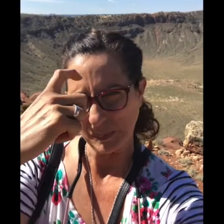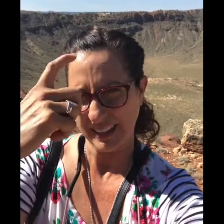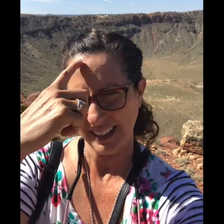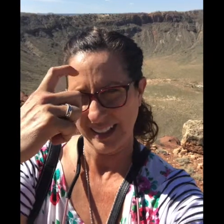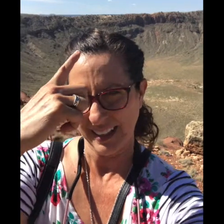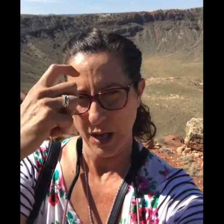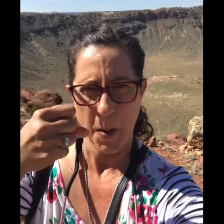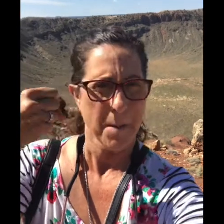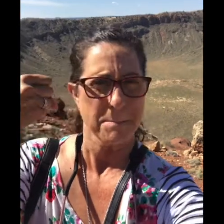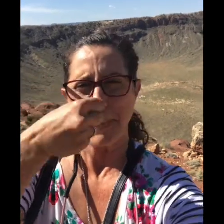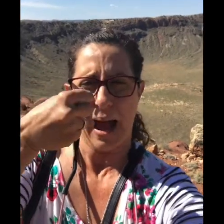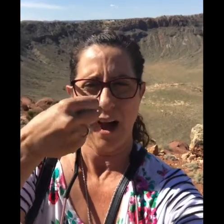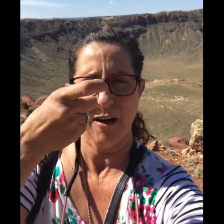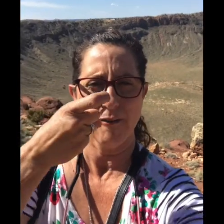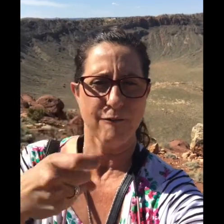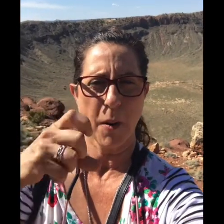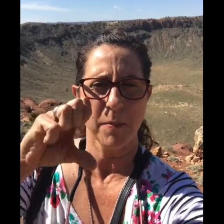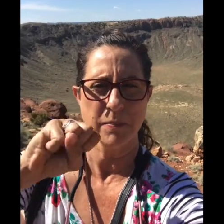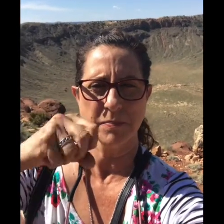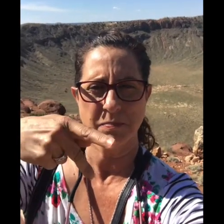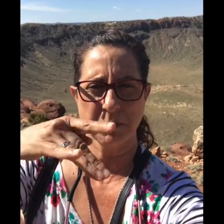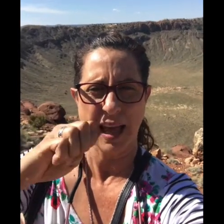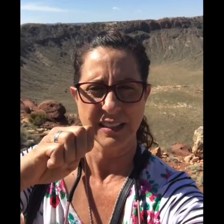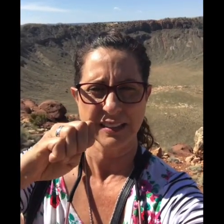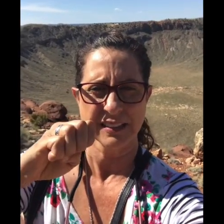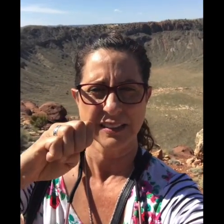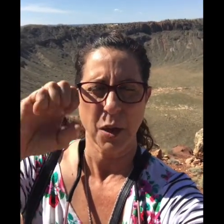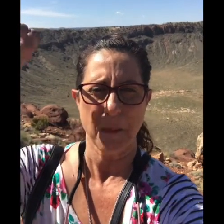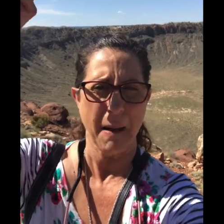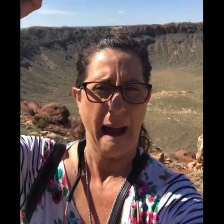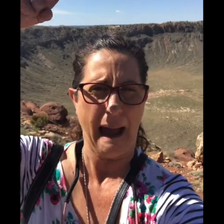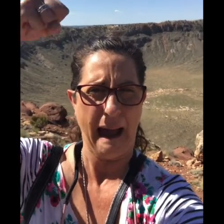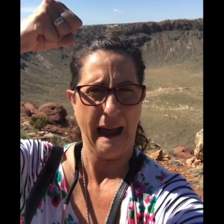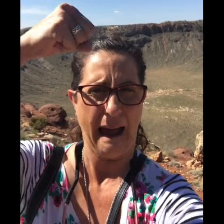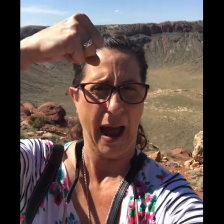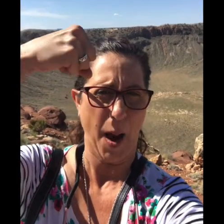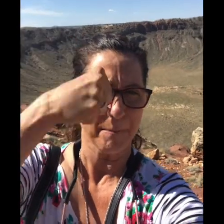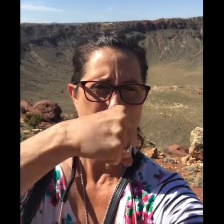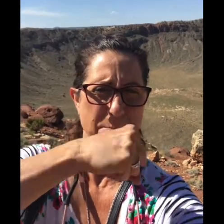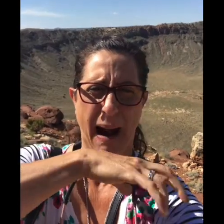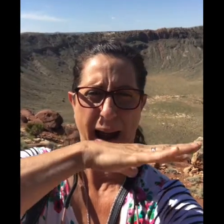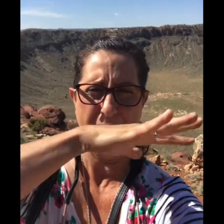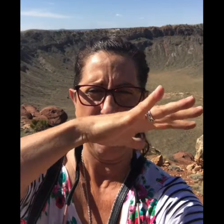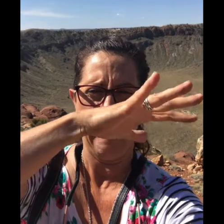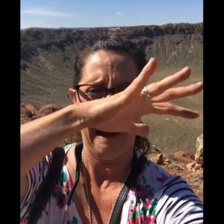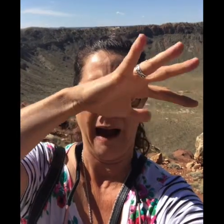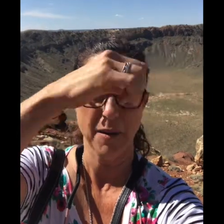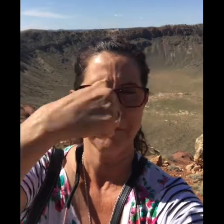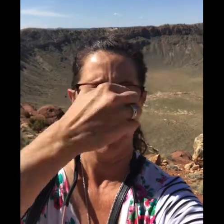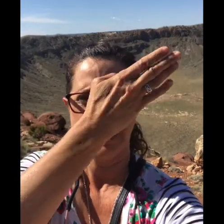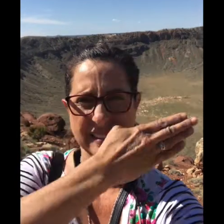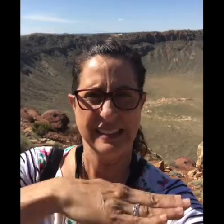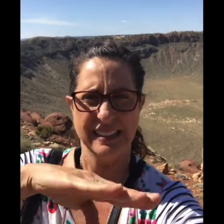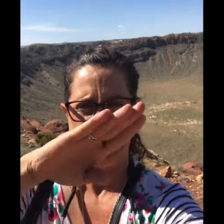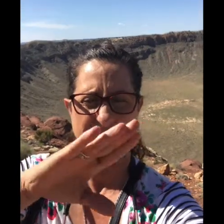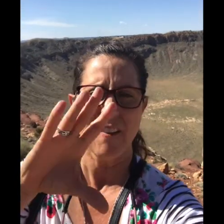Scientist believe that an impact from space hit the earth and cause an explosion and made this crater